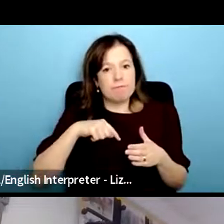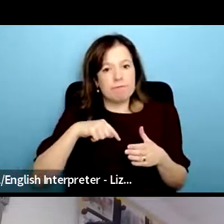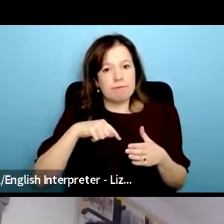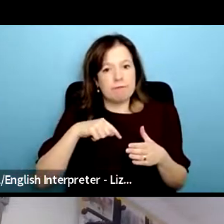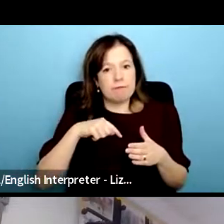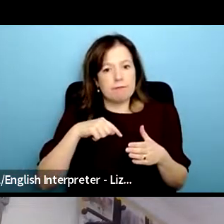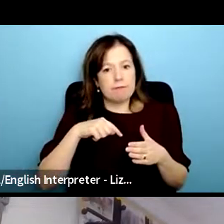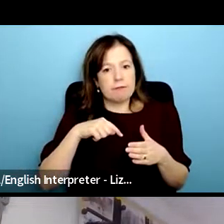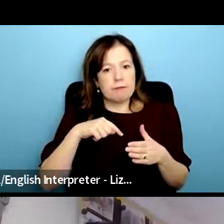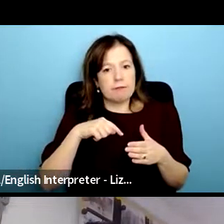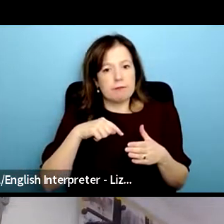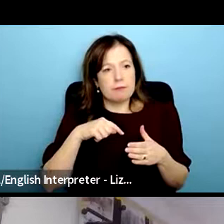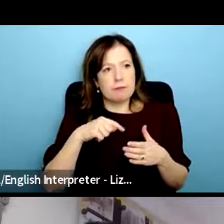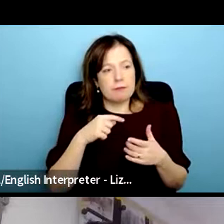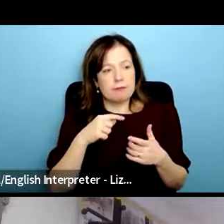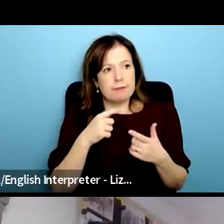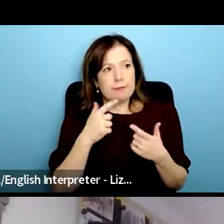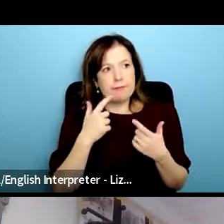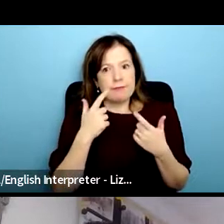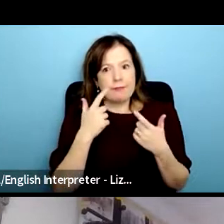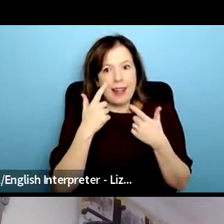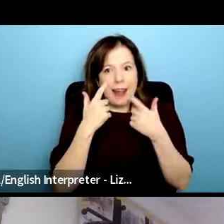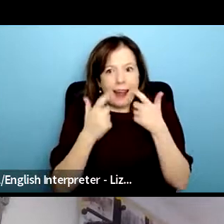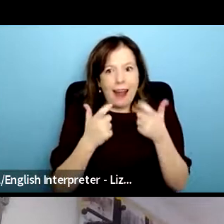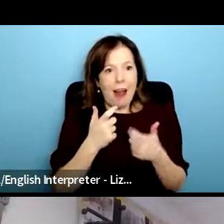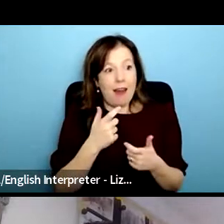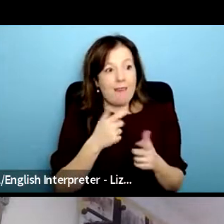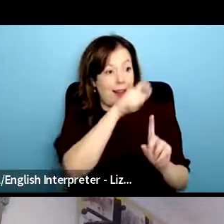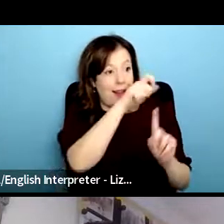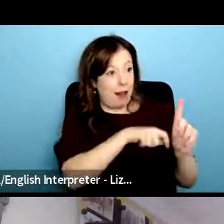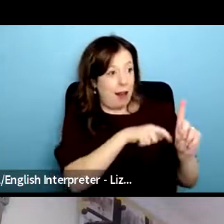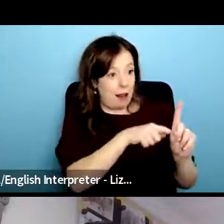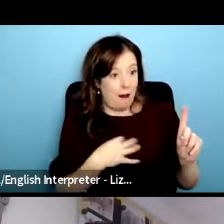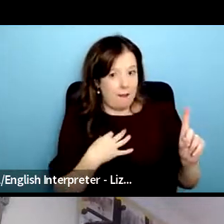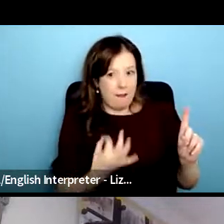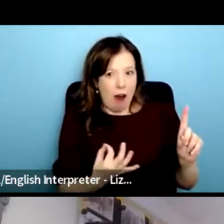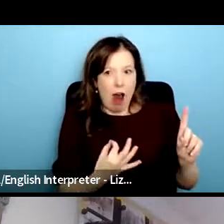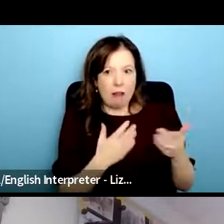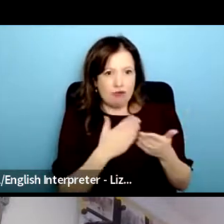not to be extractive or exploitative and like taking the piss out of someone and just like